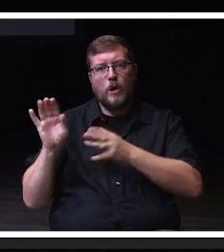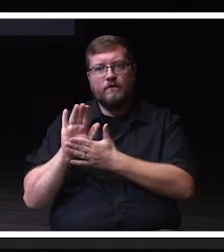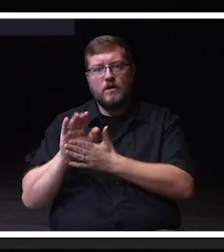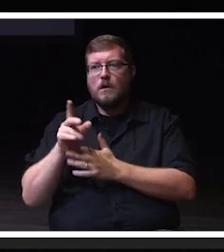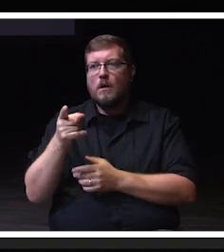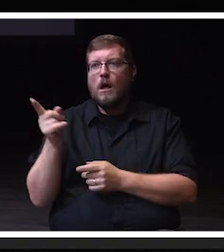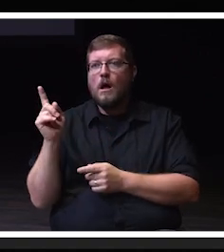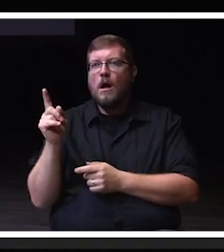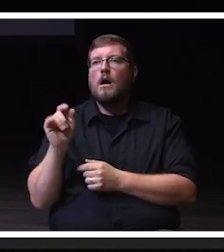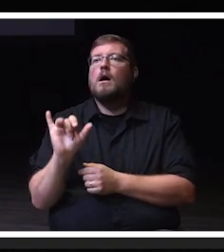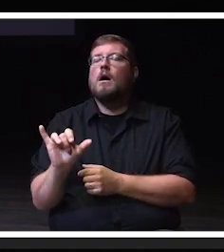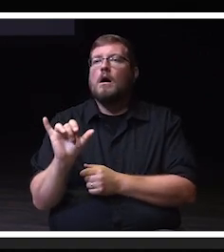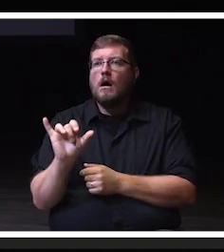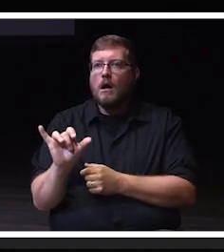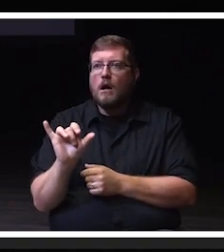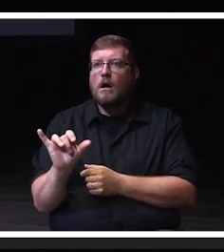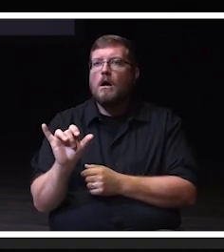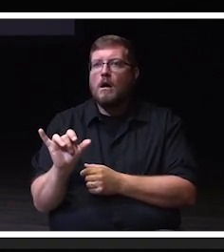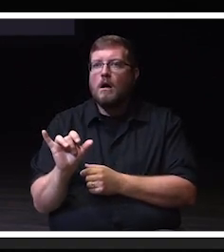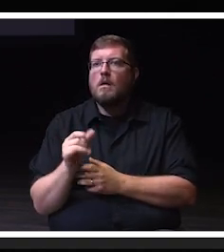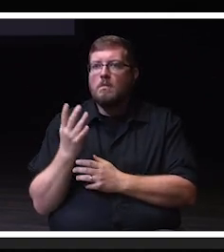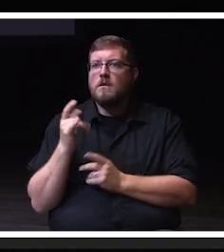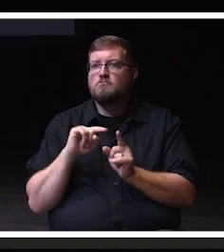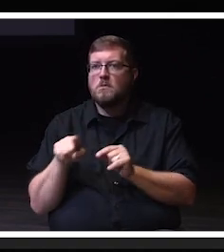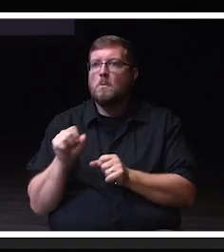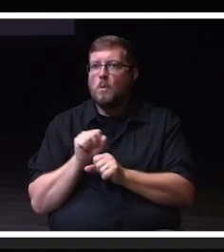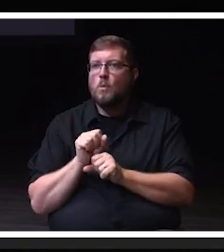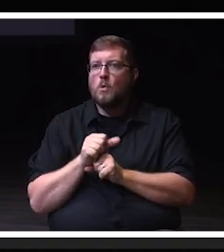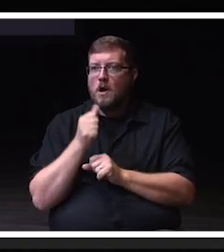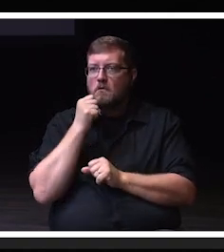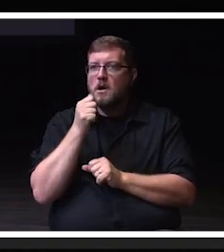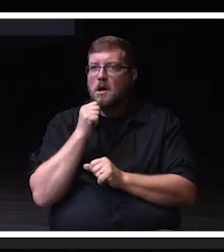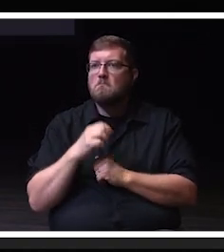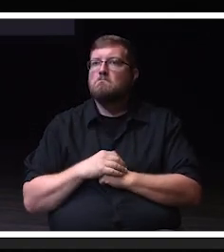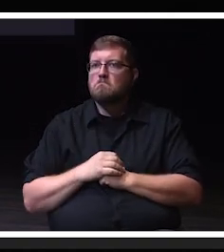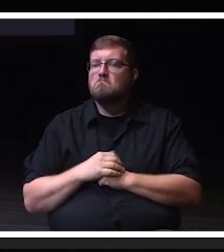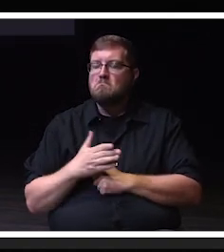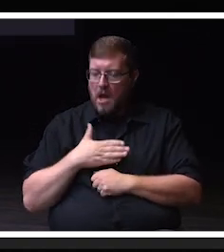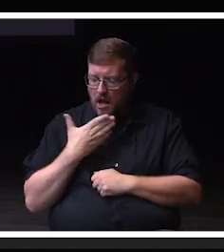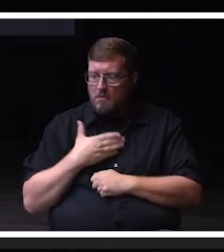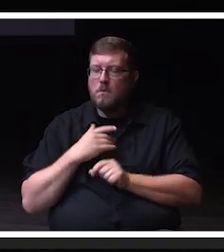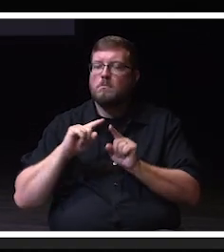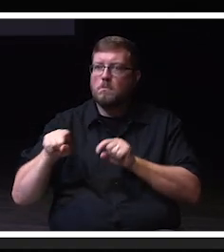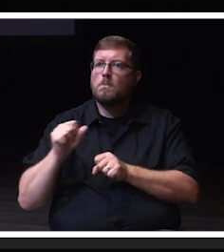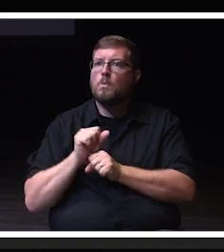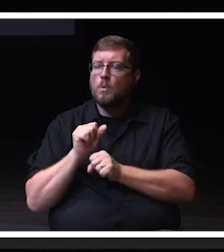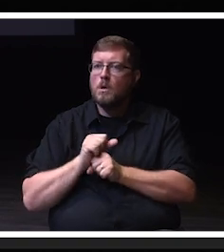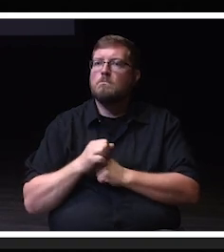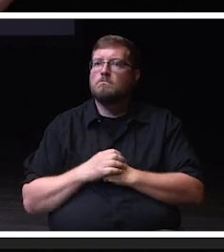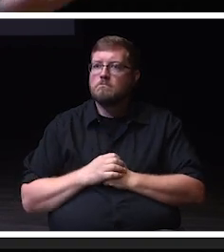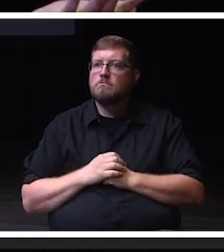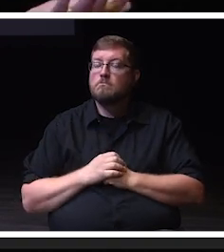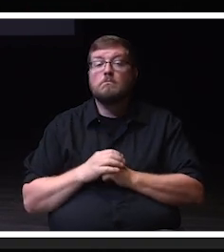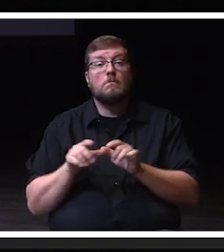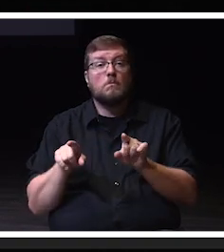why I get out of bed and come here regularly to do this job. Also, I say that I think about the camps.